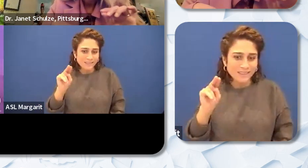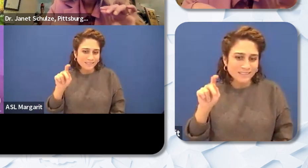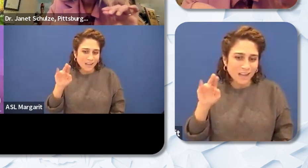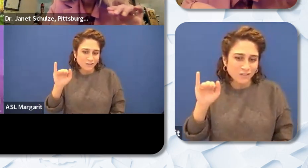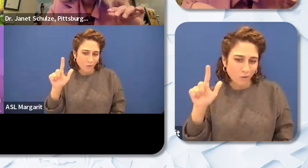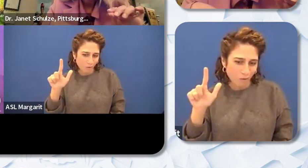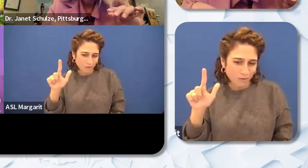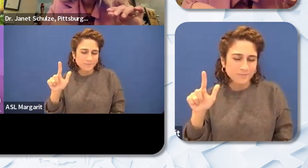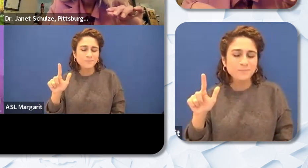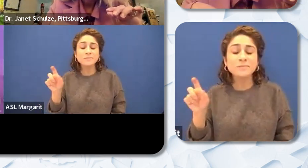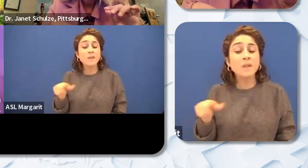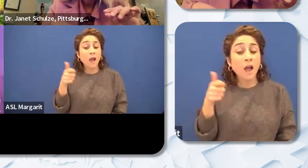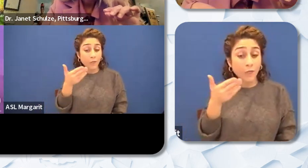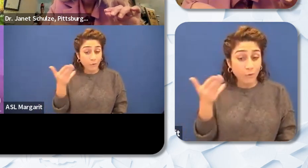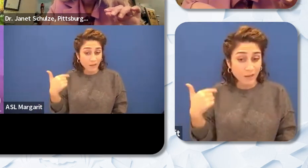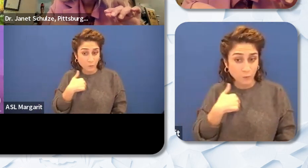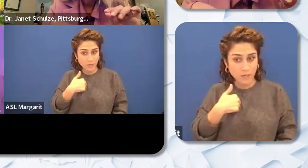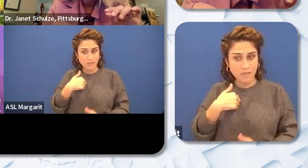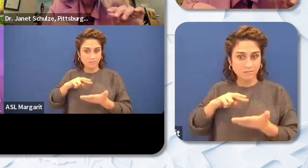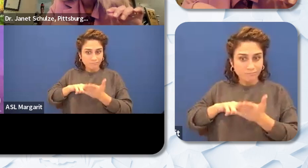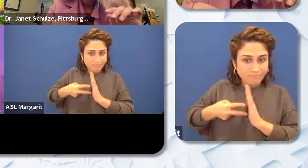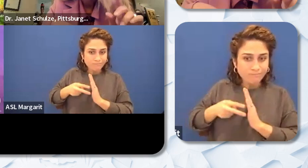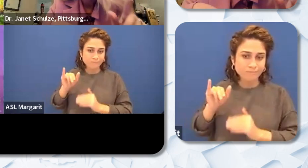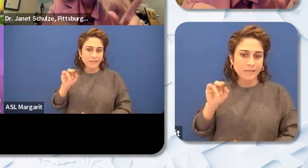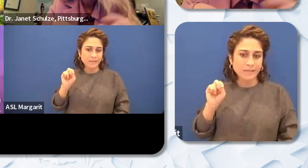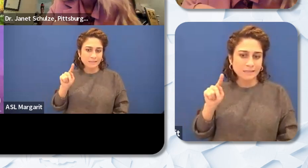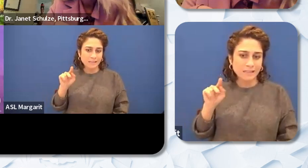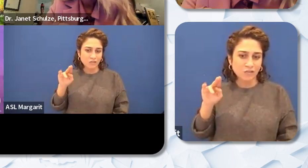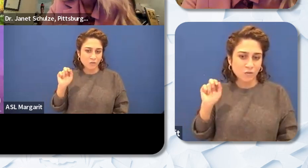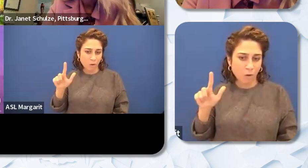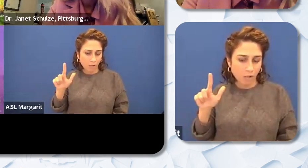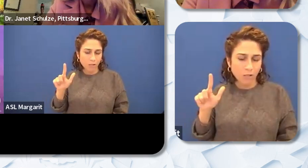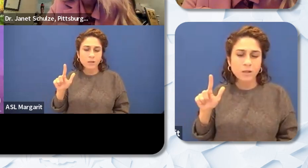we are intentional about that I think is really important. Some of what Dr. Stewart touched on